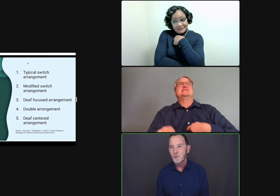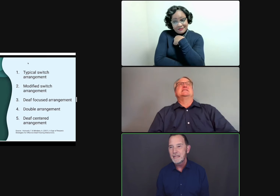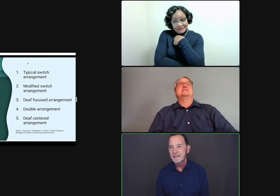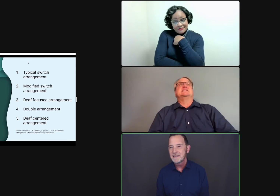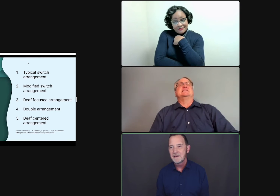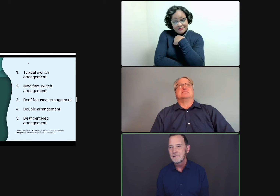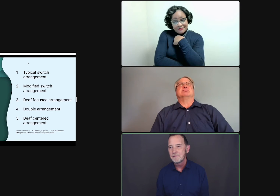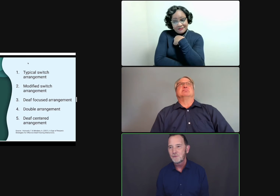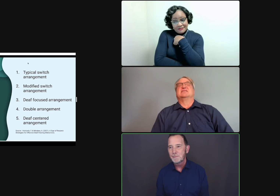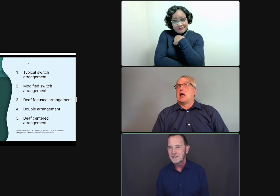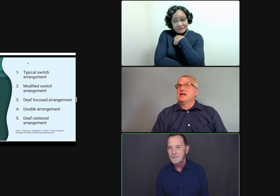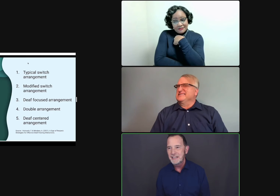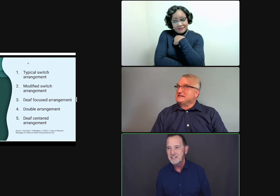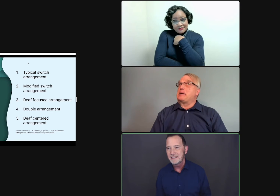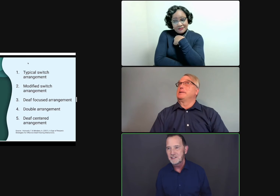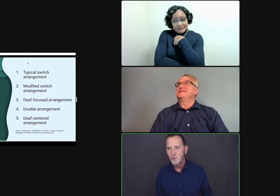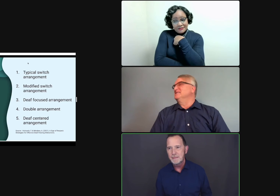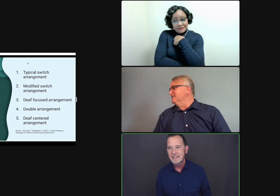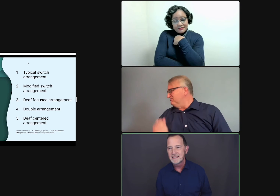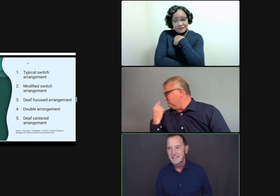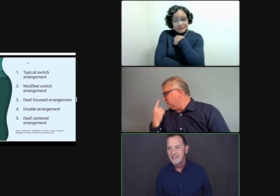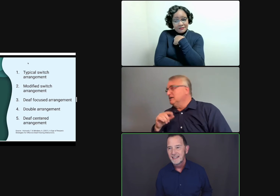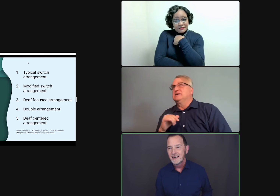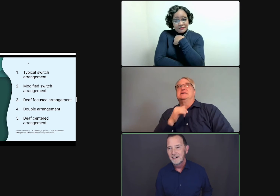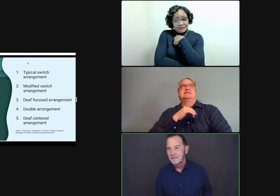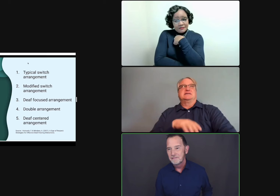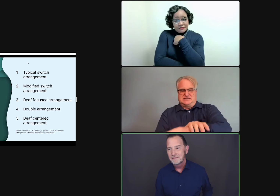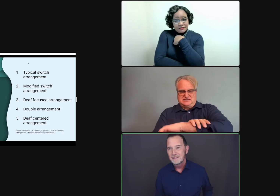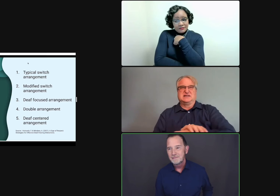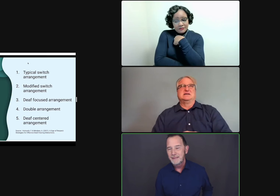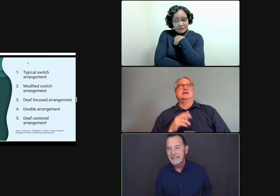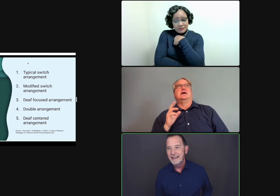20 minutes of real participation and then 20 minutes of pain